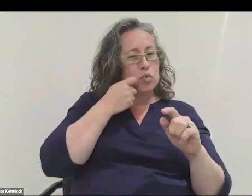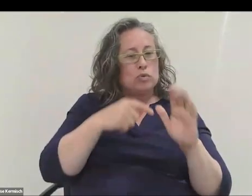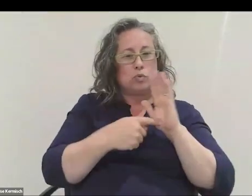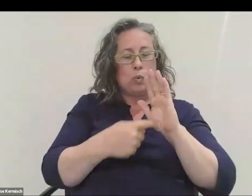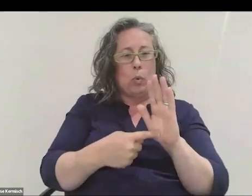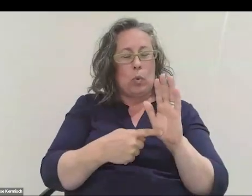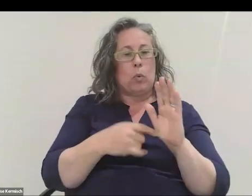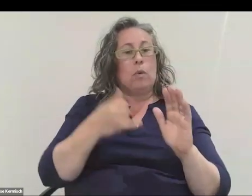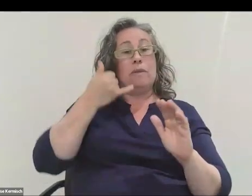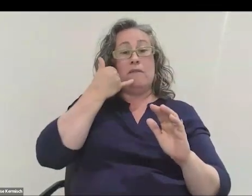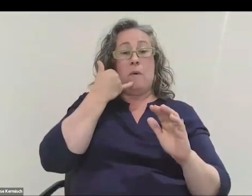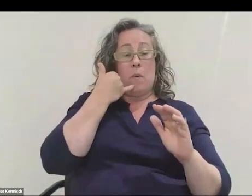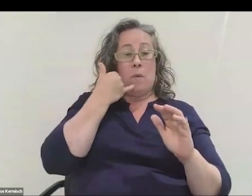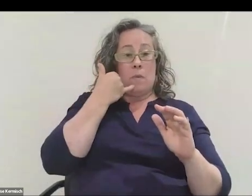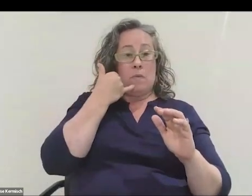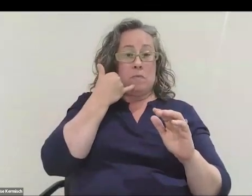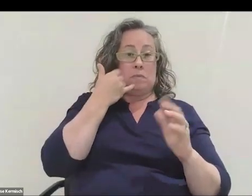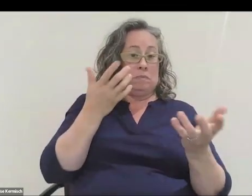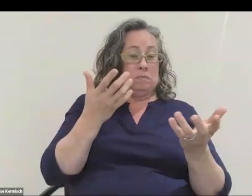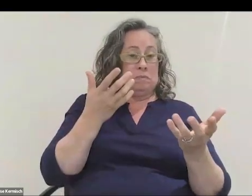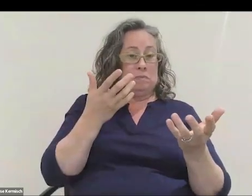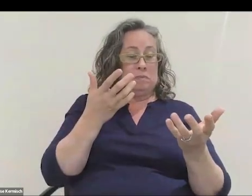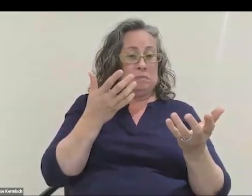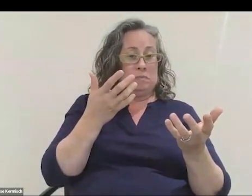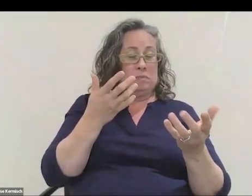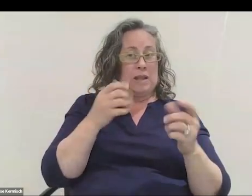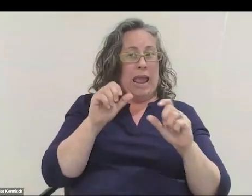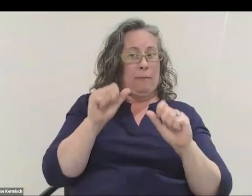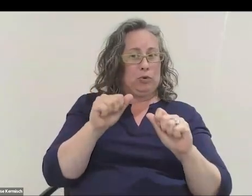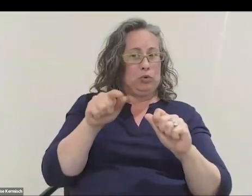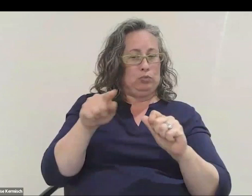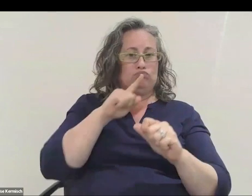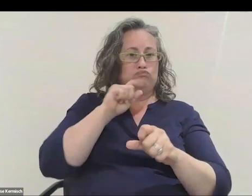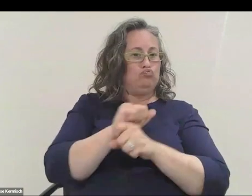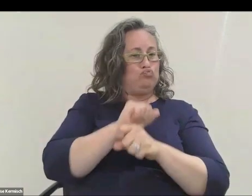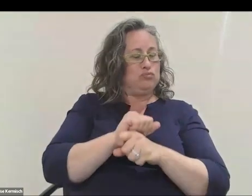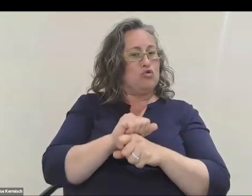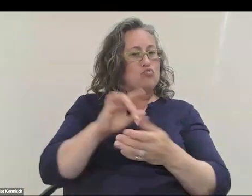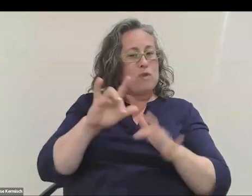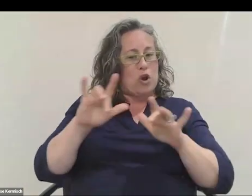can be a faithful observer and recorder of real events related to astronautics.